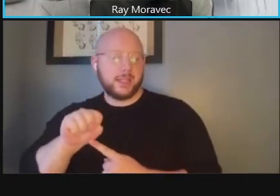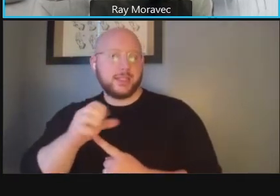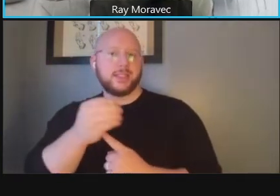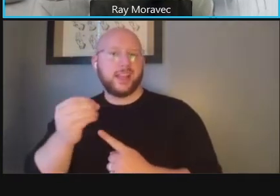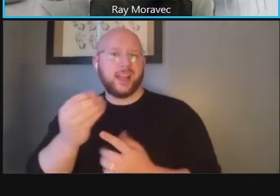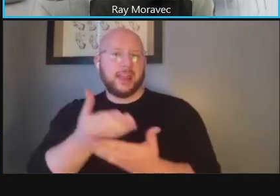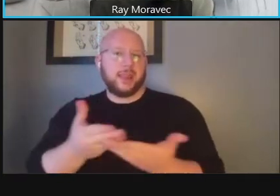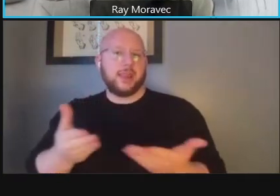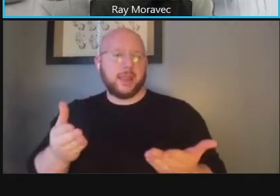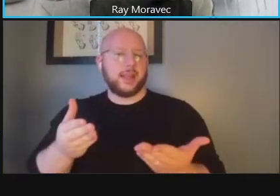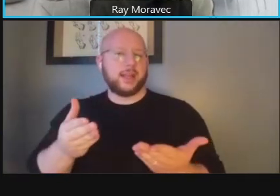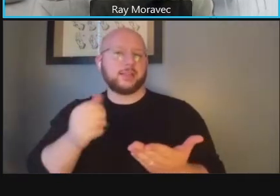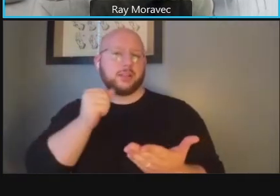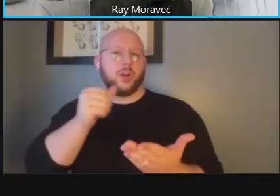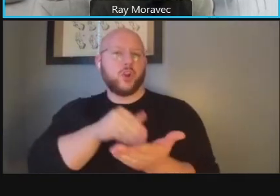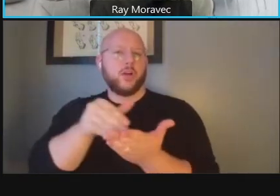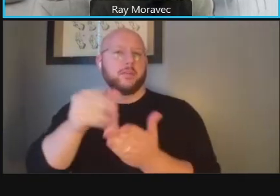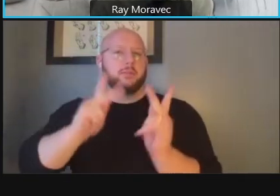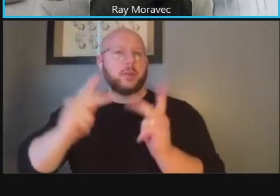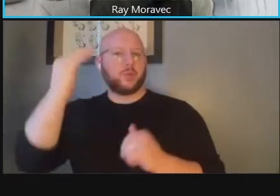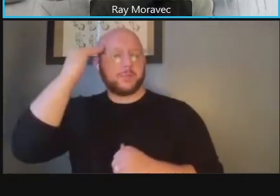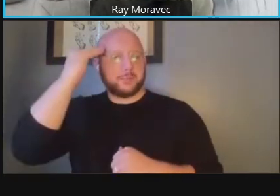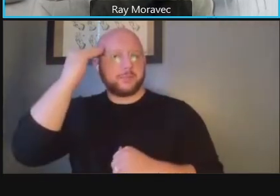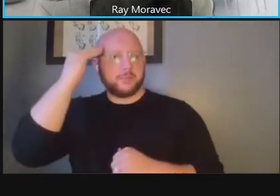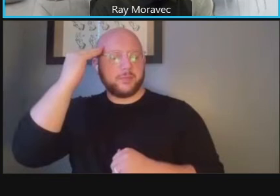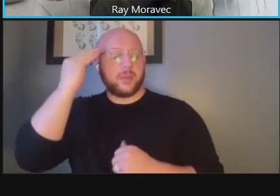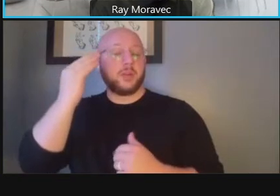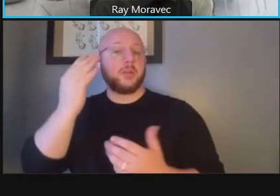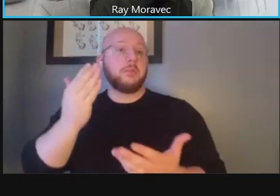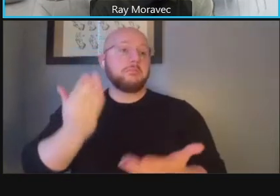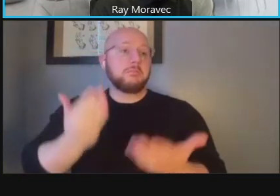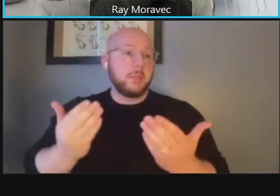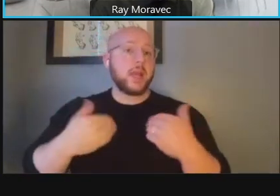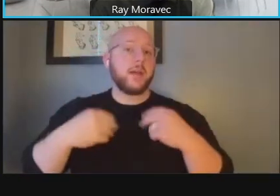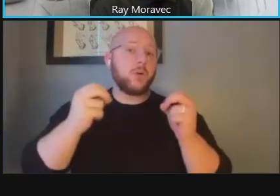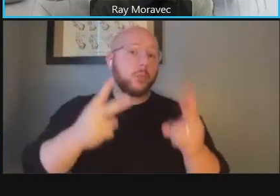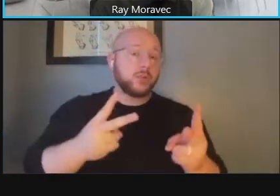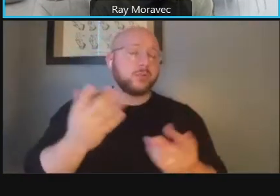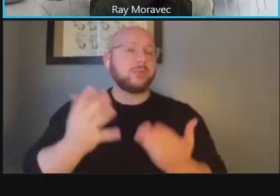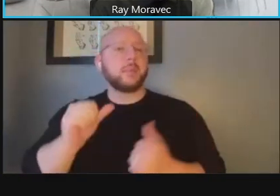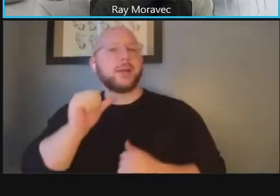have to be careful of so there may or may not be opportunities for green infrastructure but we will